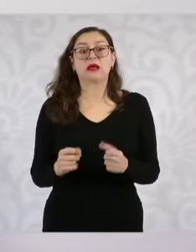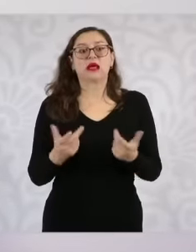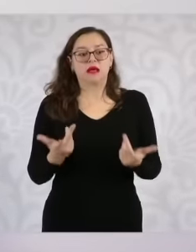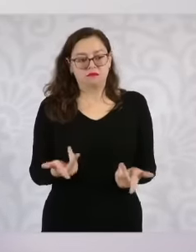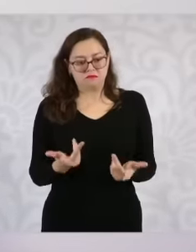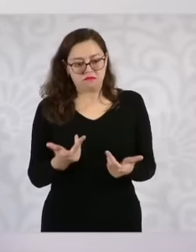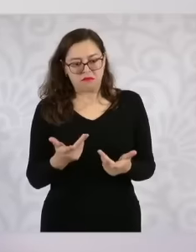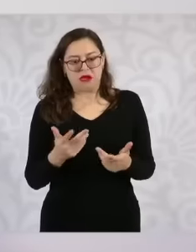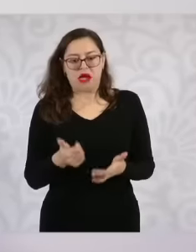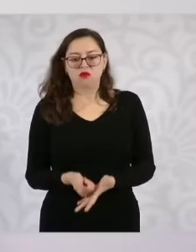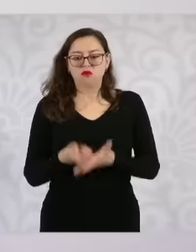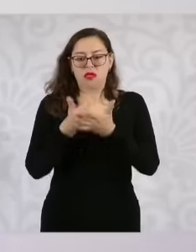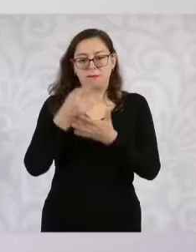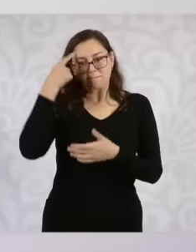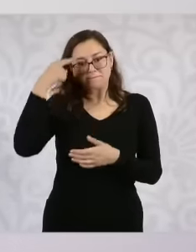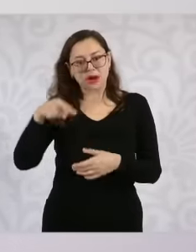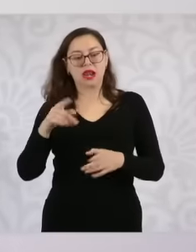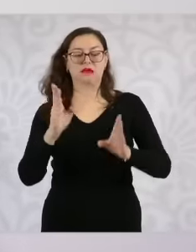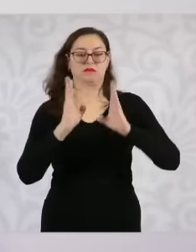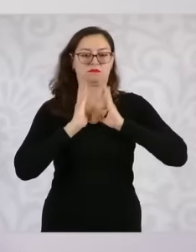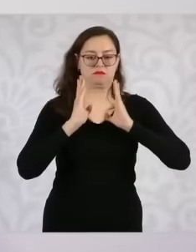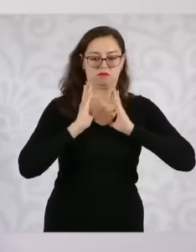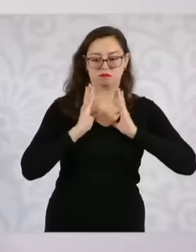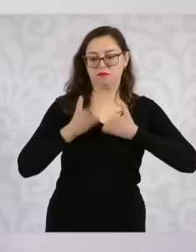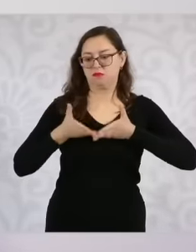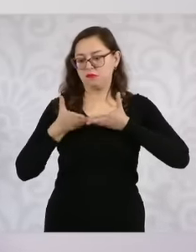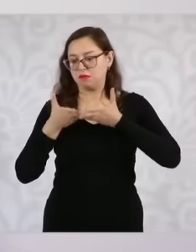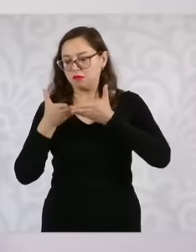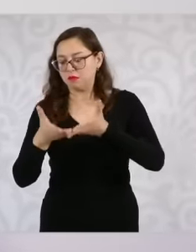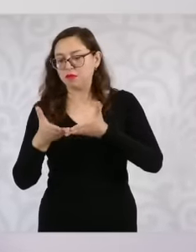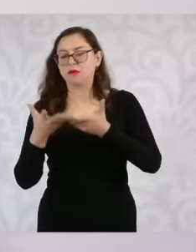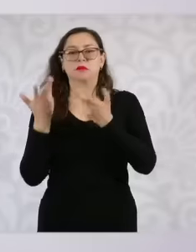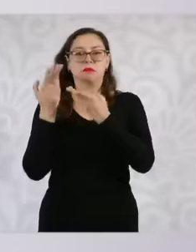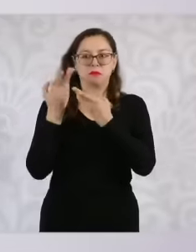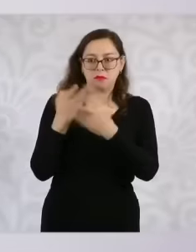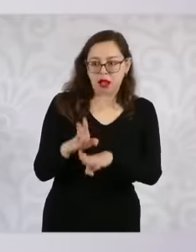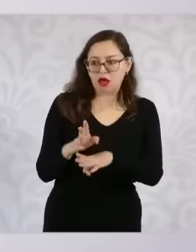naval intelligence, military intelligence, financial intelligence to be translated into products that